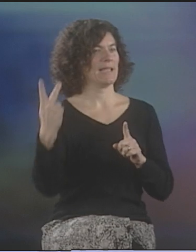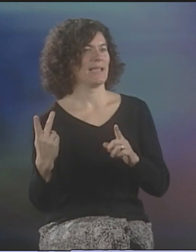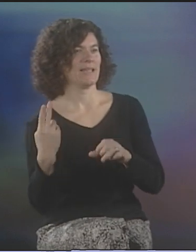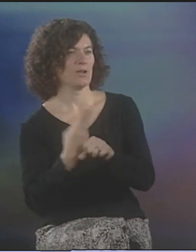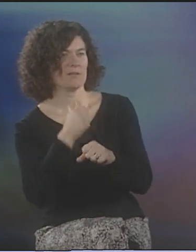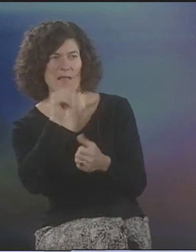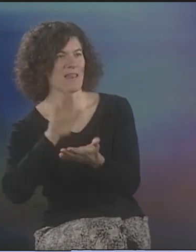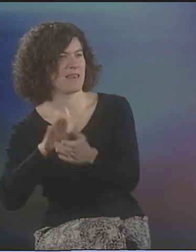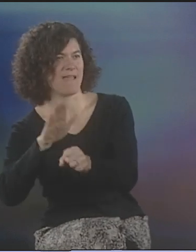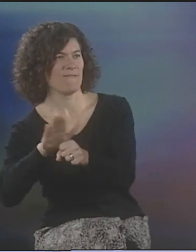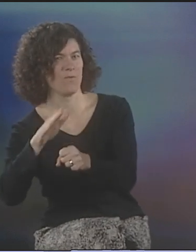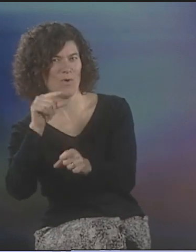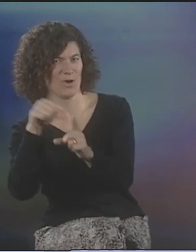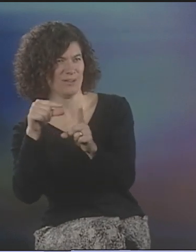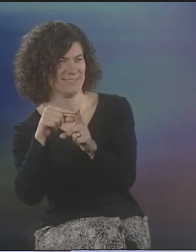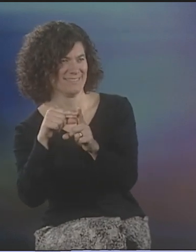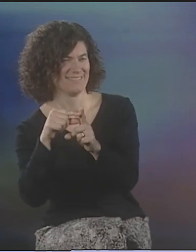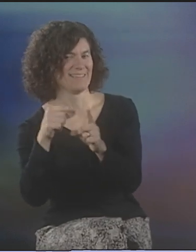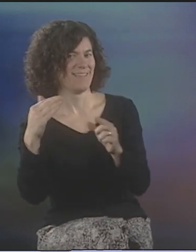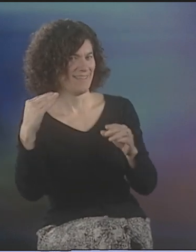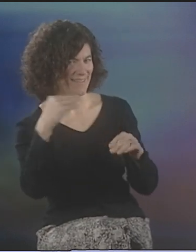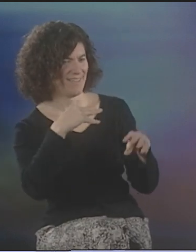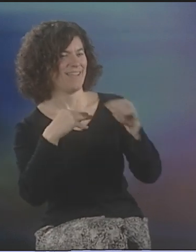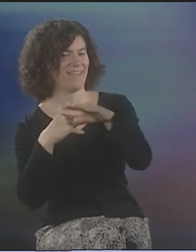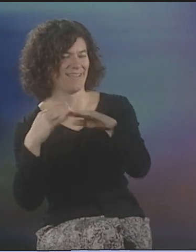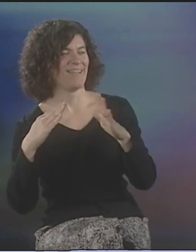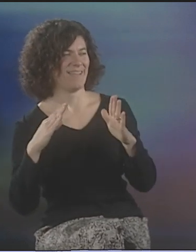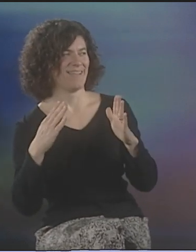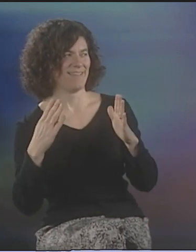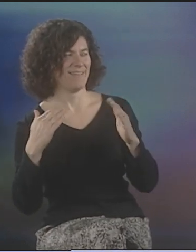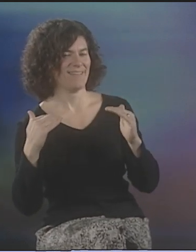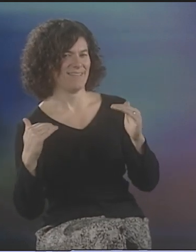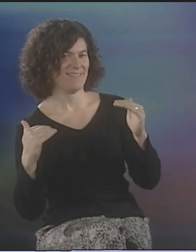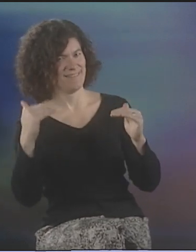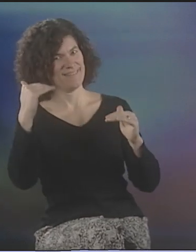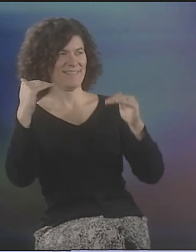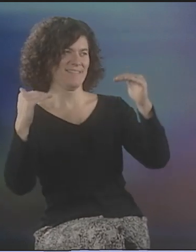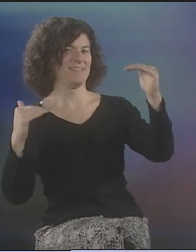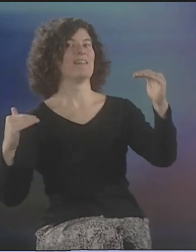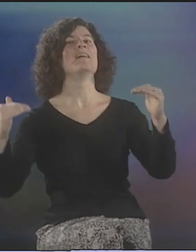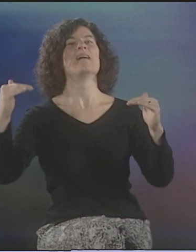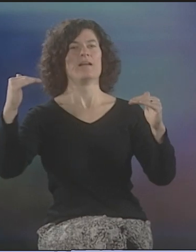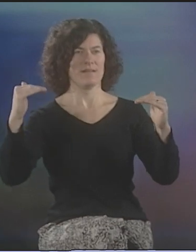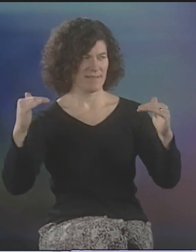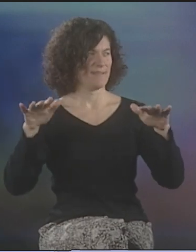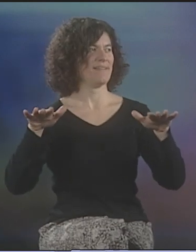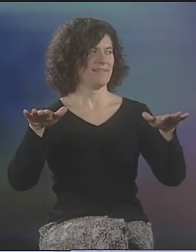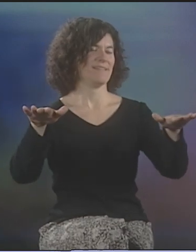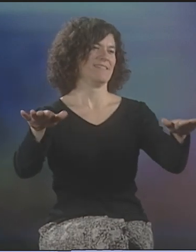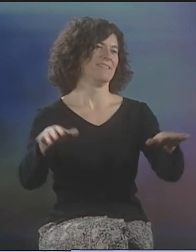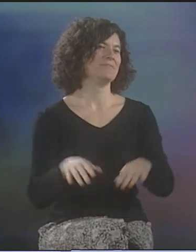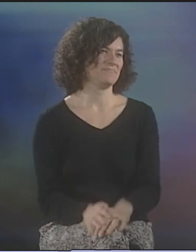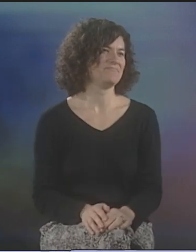AND KENNY DIDN'T USE ENOUGH, BUT I THINK OVER TIME, WE EVENED OUT TO WHERE WE WERE VOICING ABOUT THE SAME AMOUNT AS EACH OTHER.